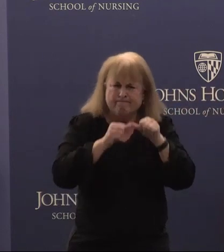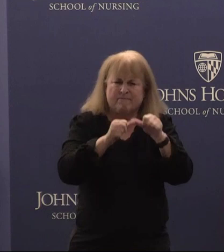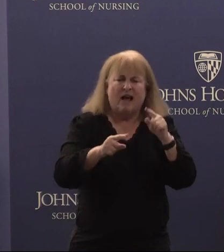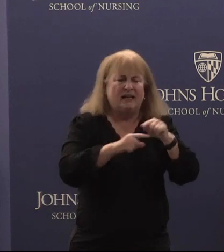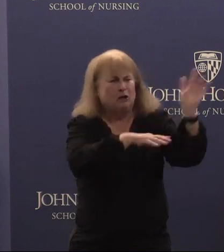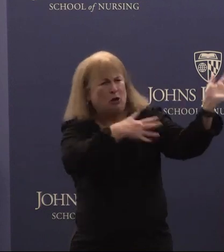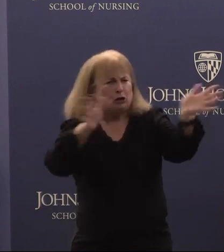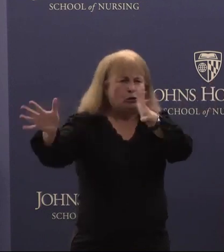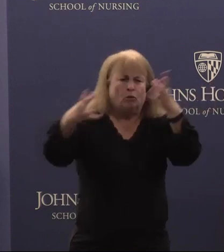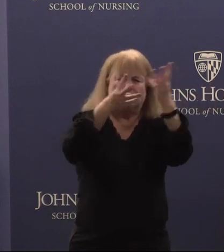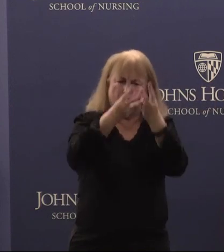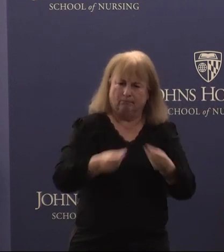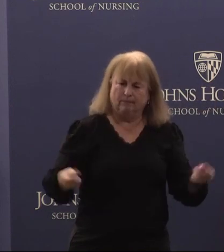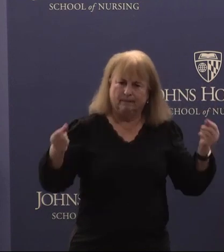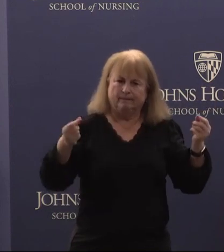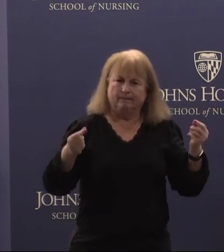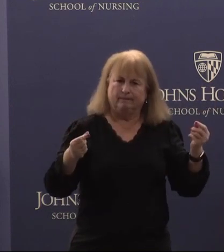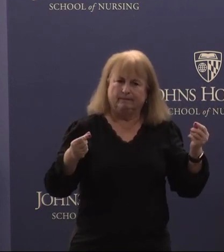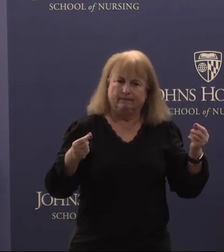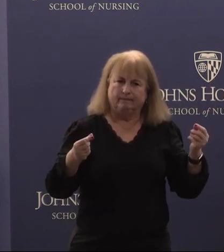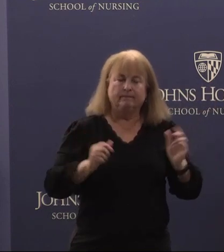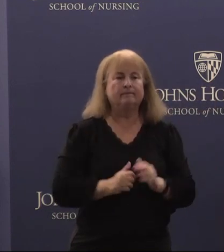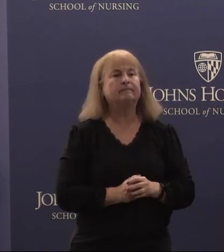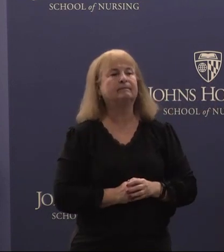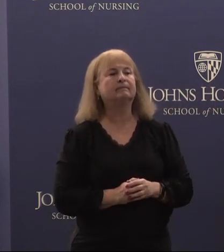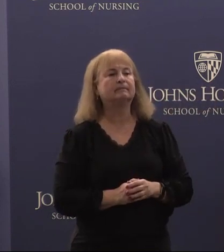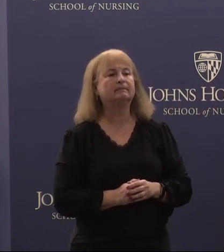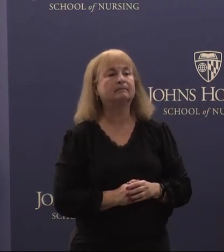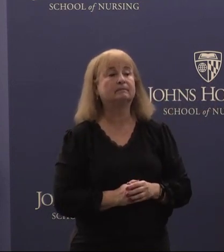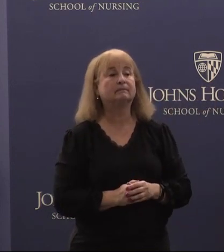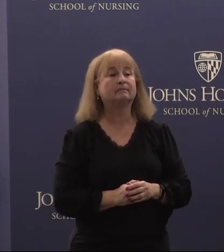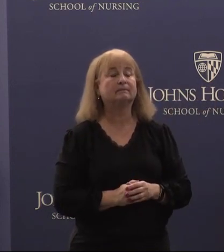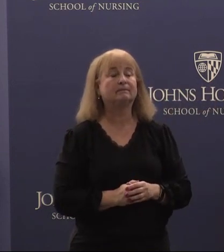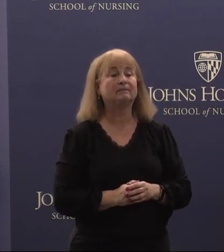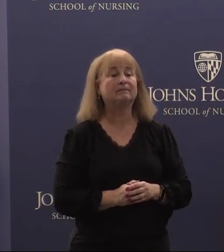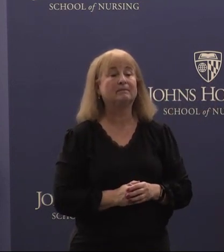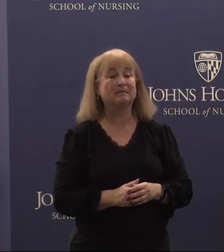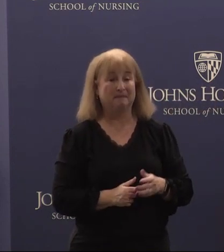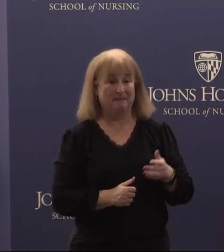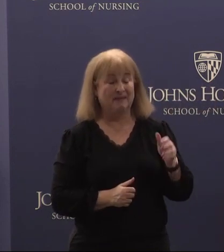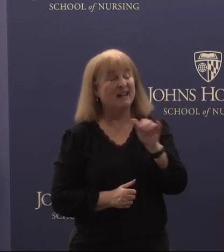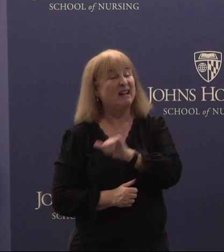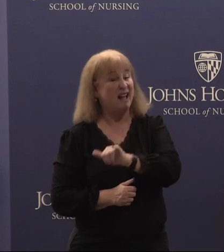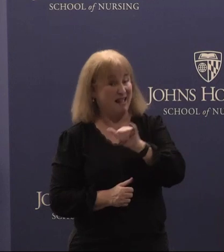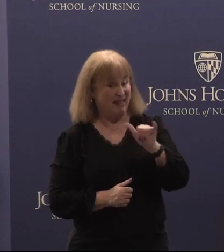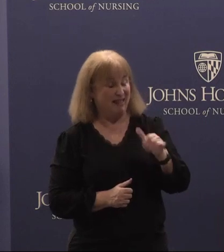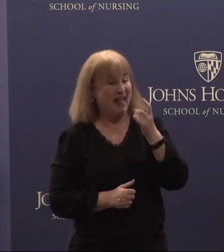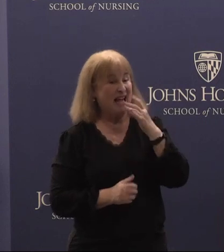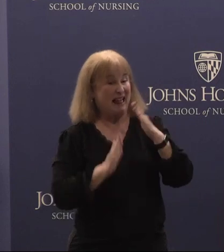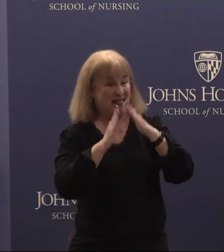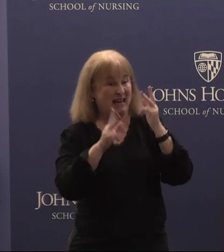over. Not unlike a lighthouse keeper in the face of a storm,